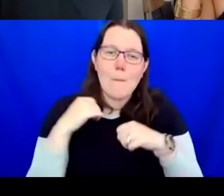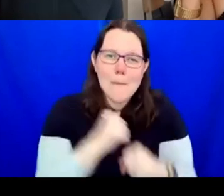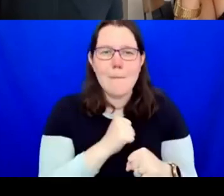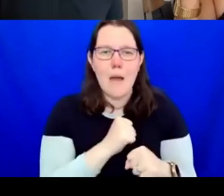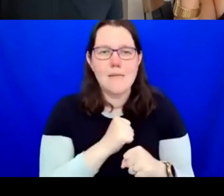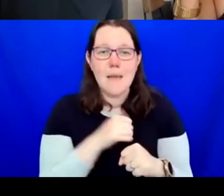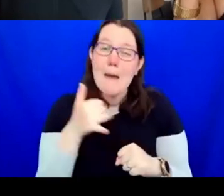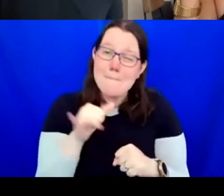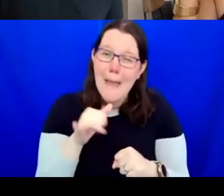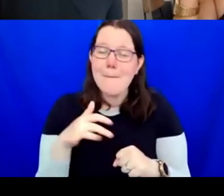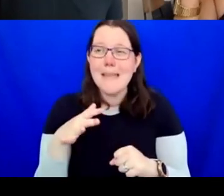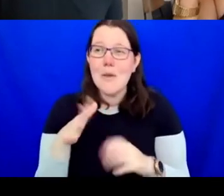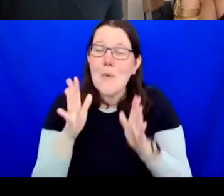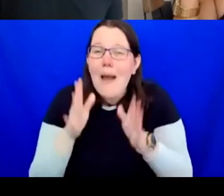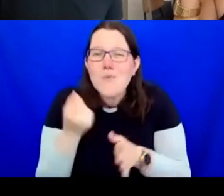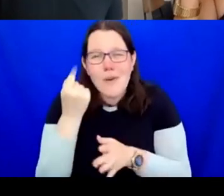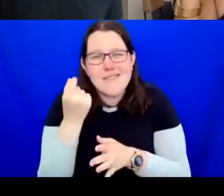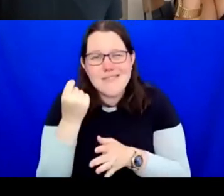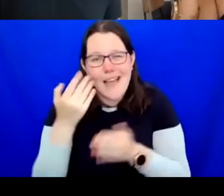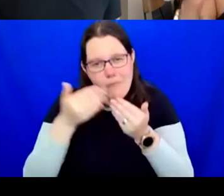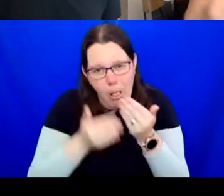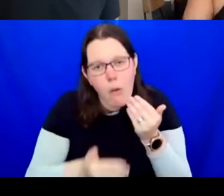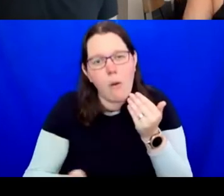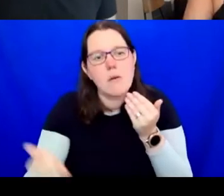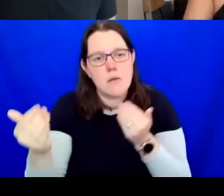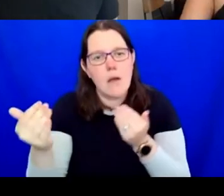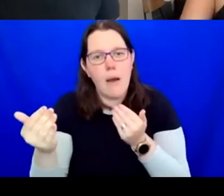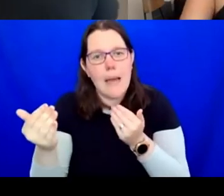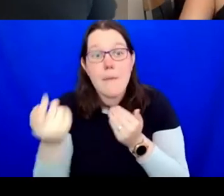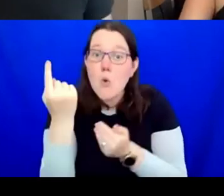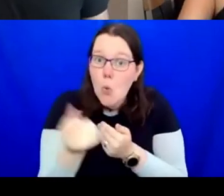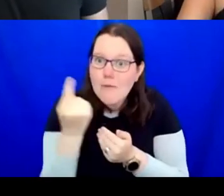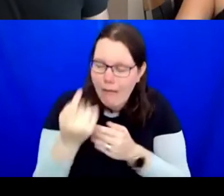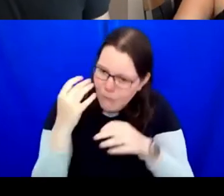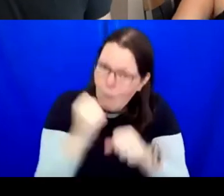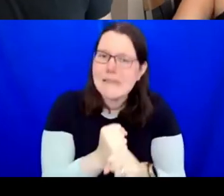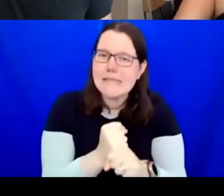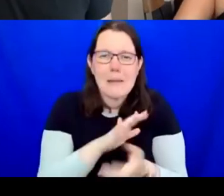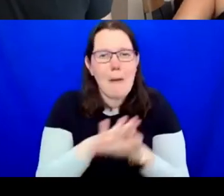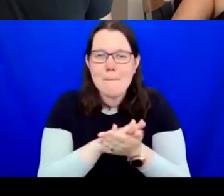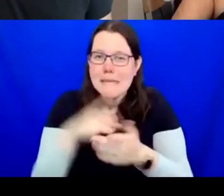happen immediately but you're committed to the change yourself, if that makes sense. Thank you. Teresa. TERESA: I just wanted to